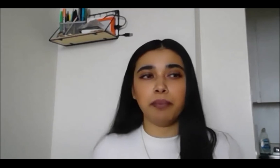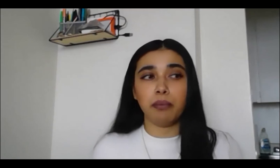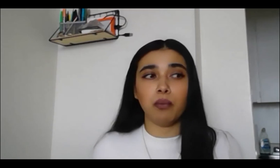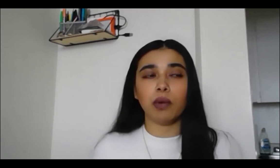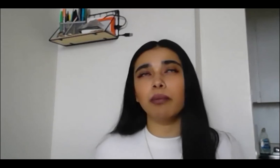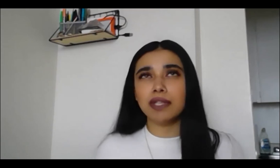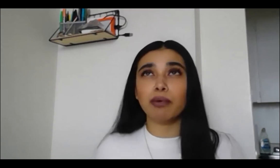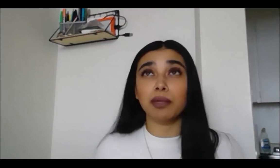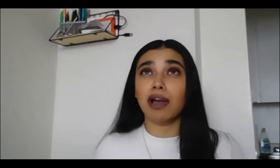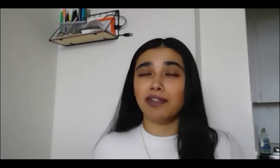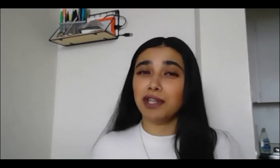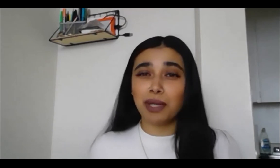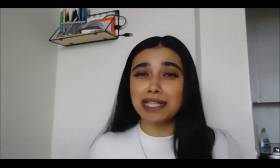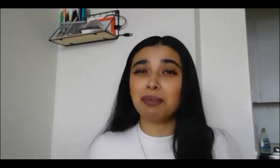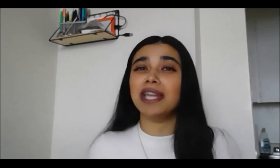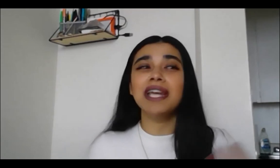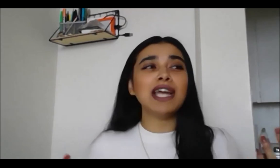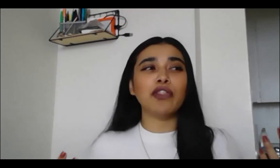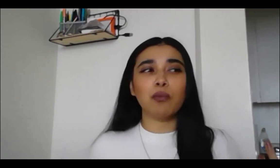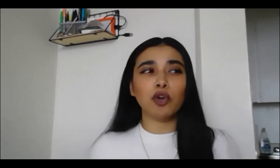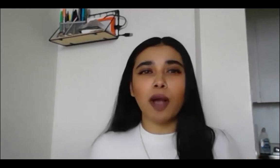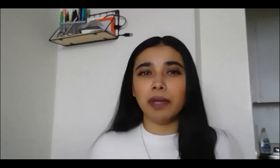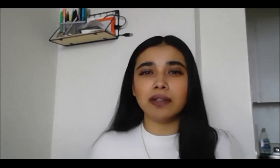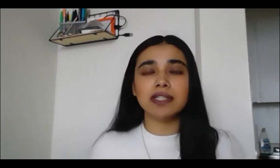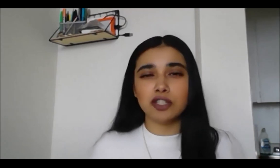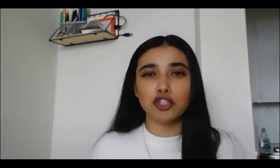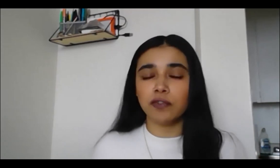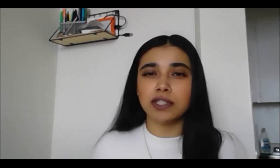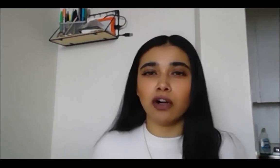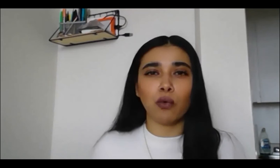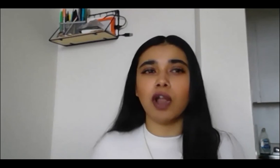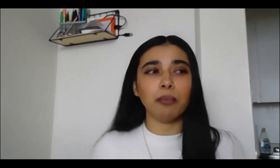this is probably not even an opinion, but, they were not built to serve us all, were